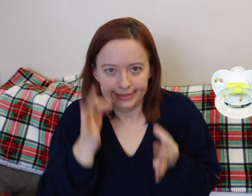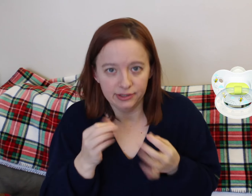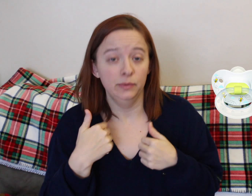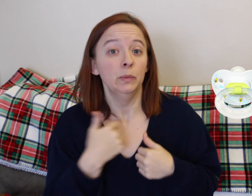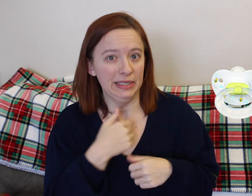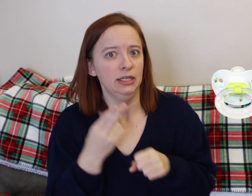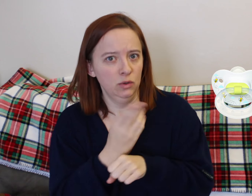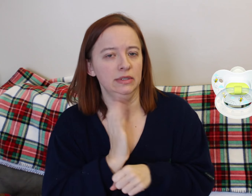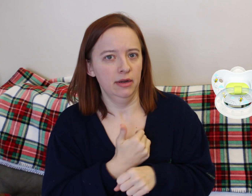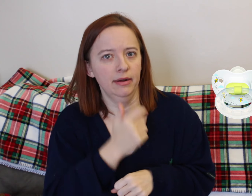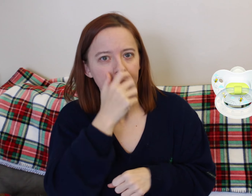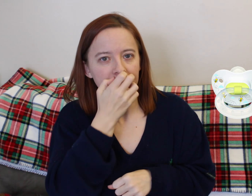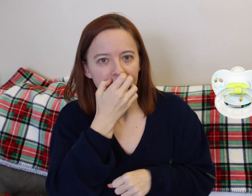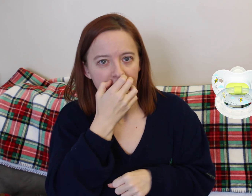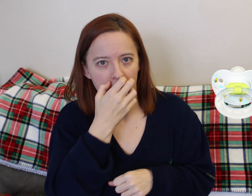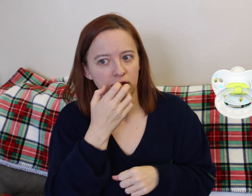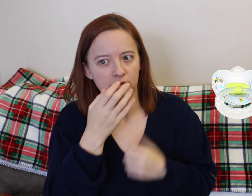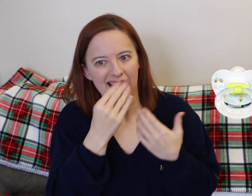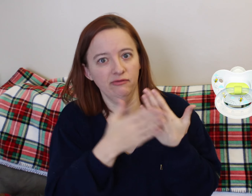Don't waste your time. The last thing is a pacifier.